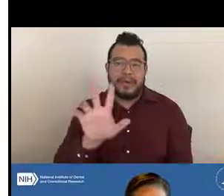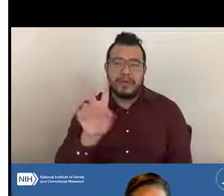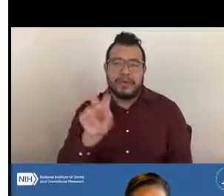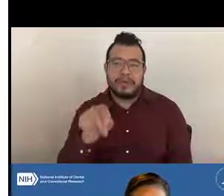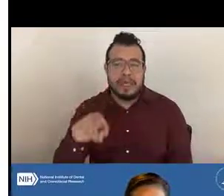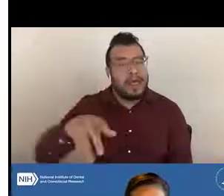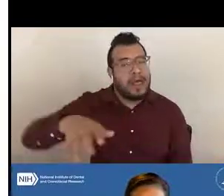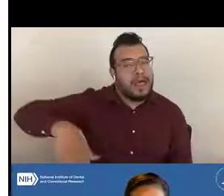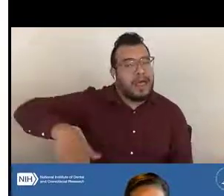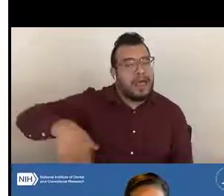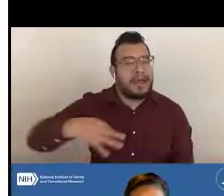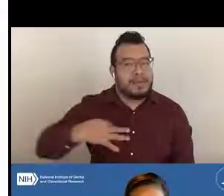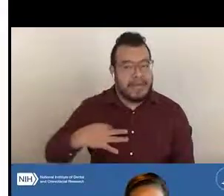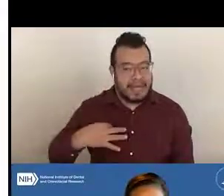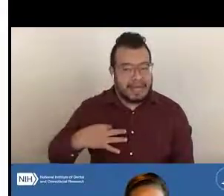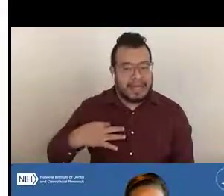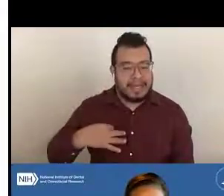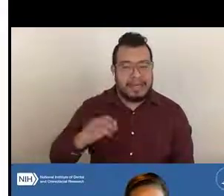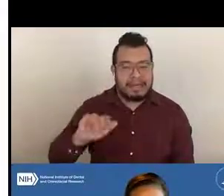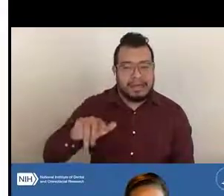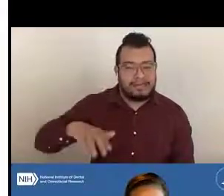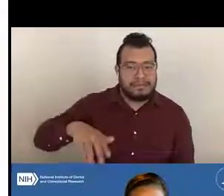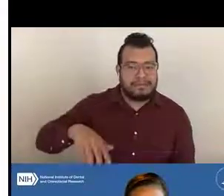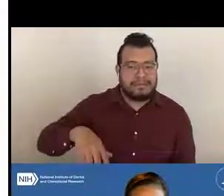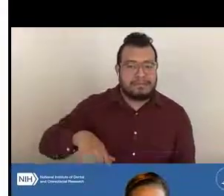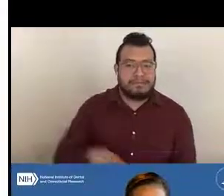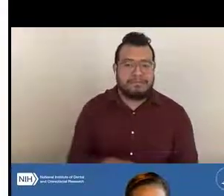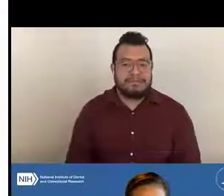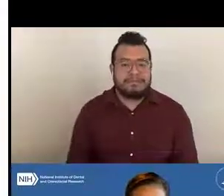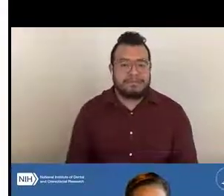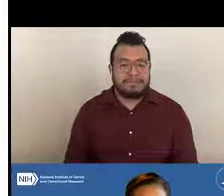or aren't yet funded.